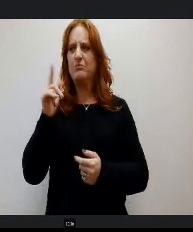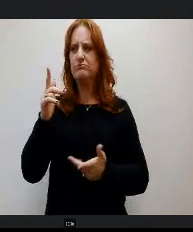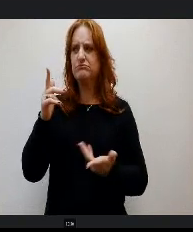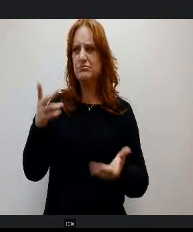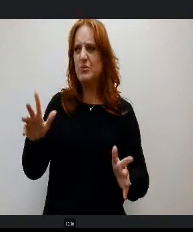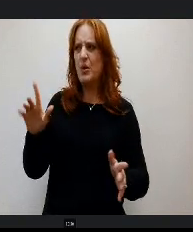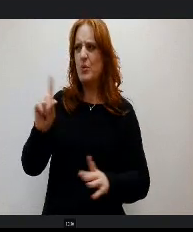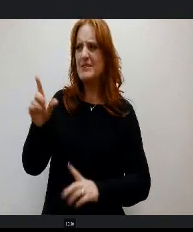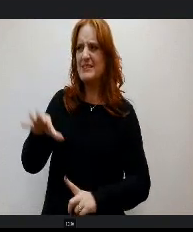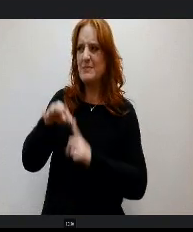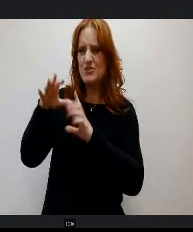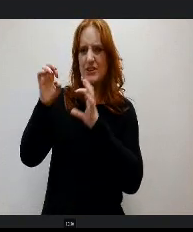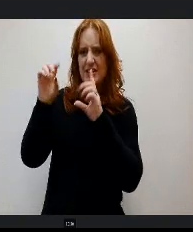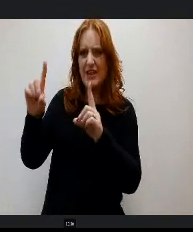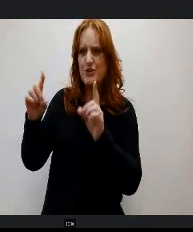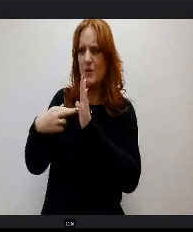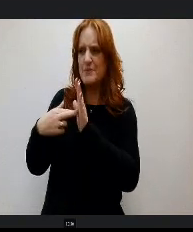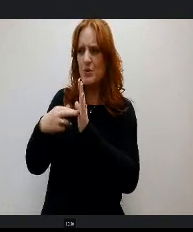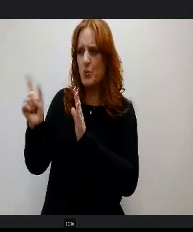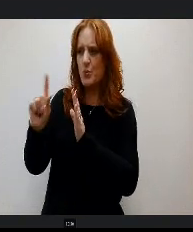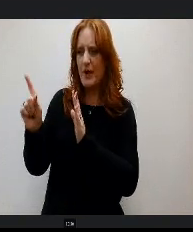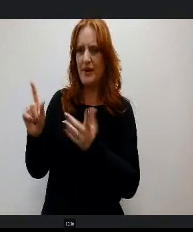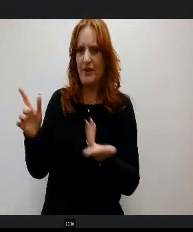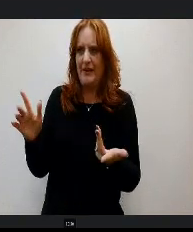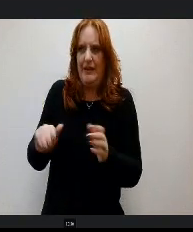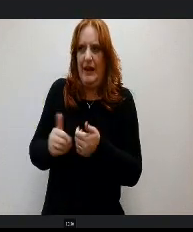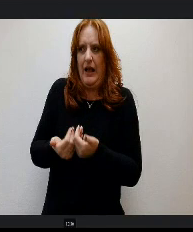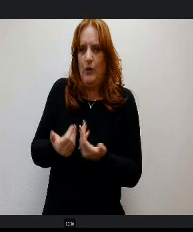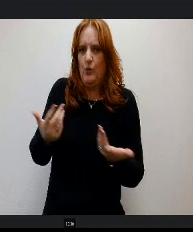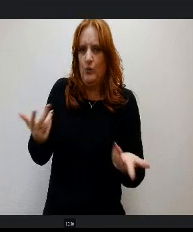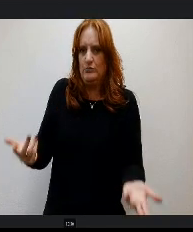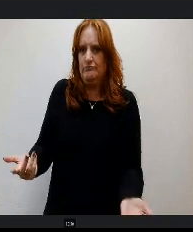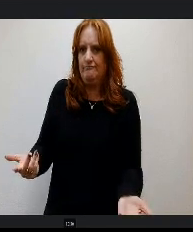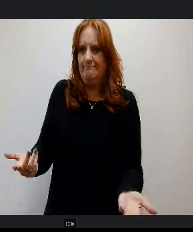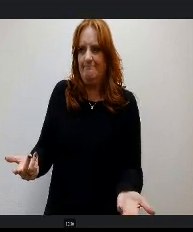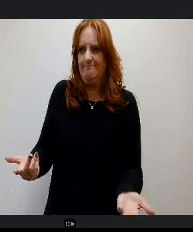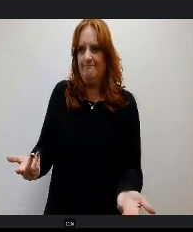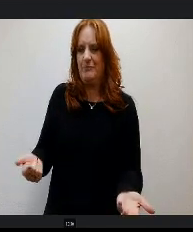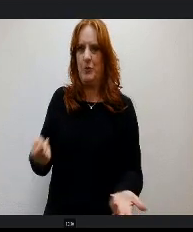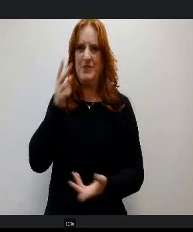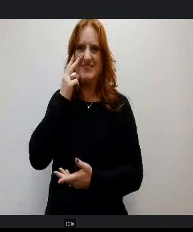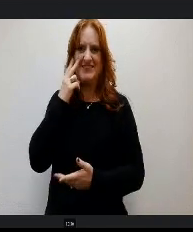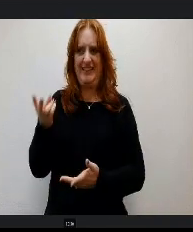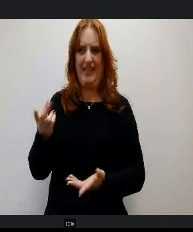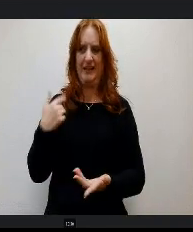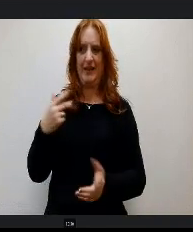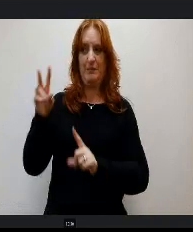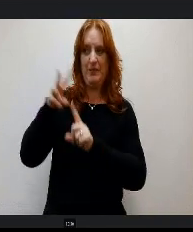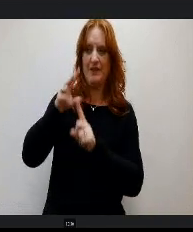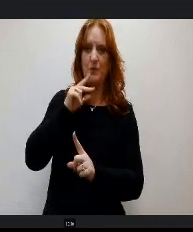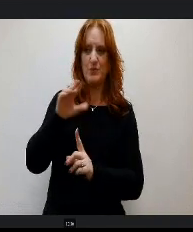population represented in the portrait and how do we anticipate pulling that out for them? Yeah, so as we kind of mentioned or